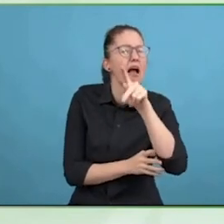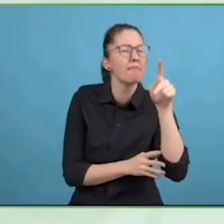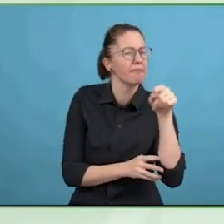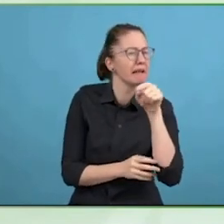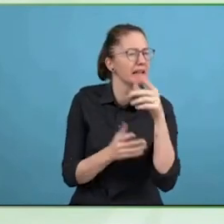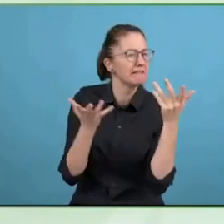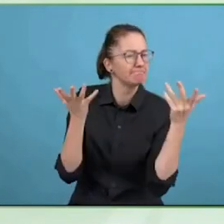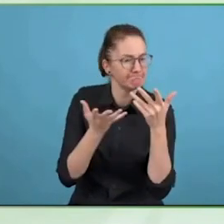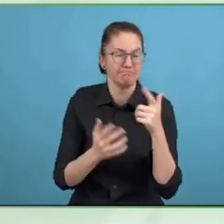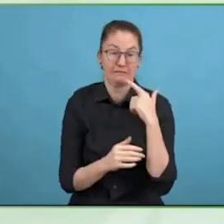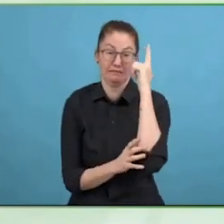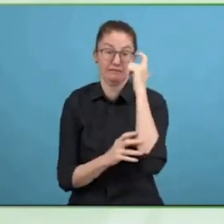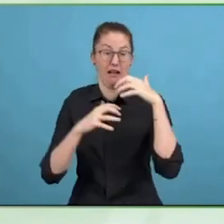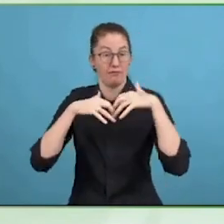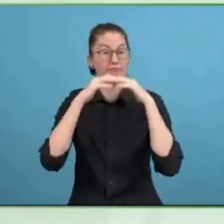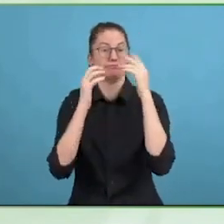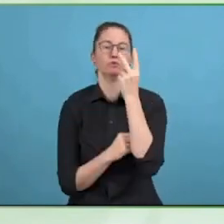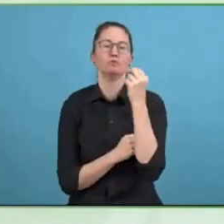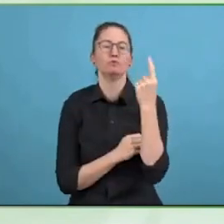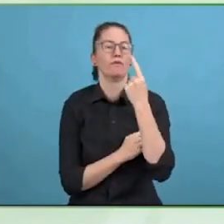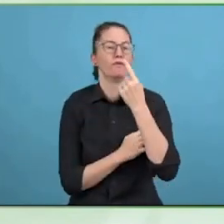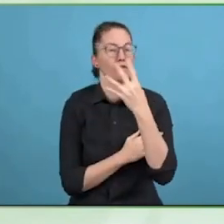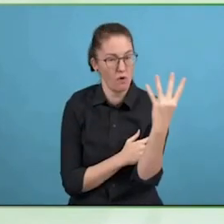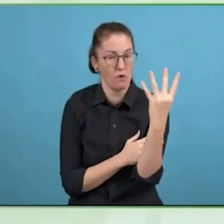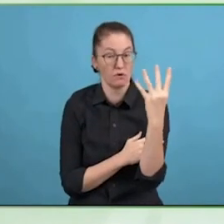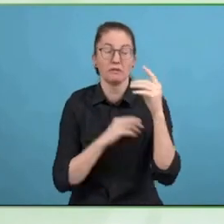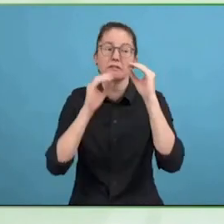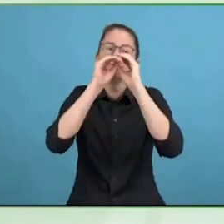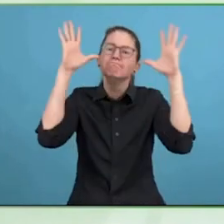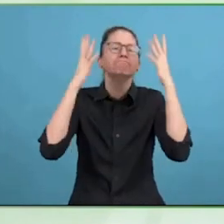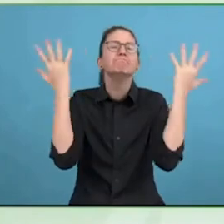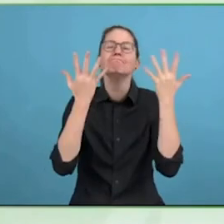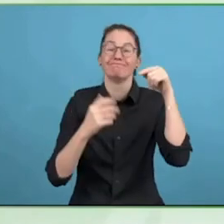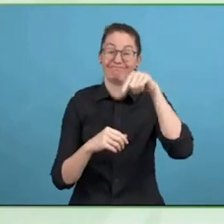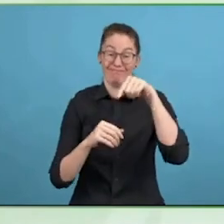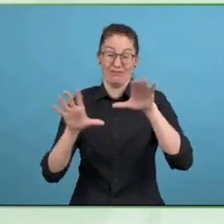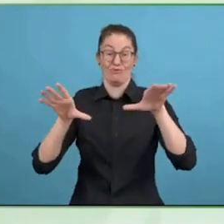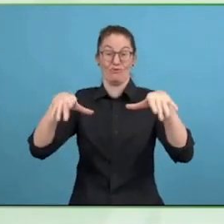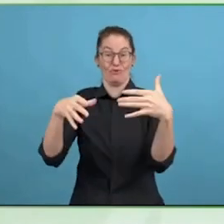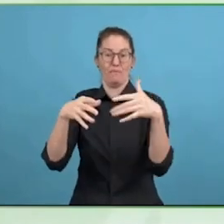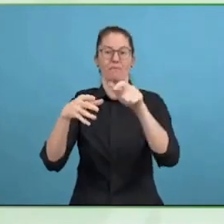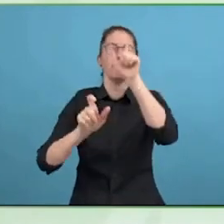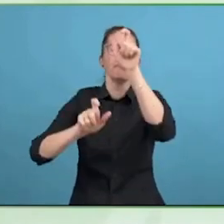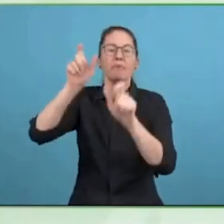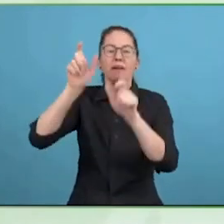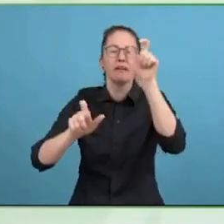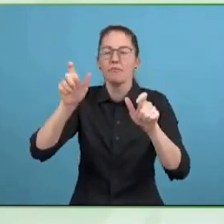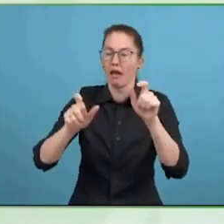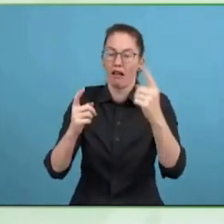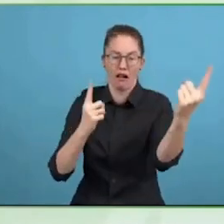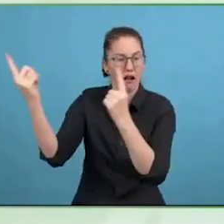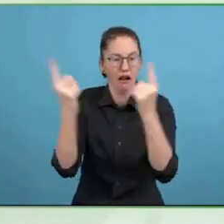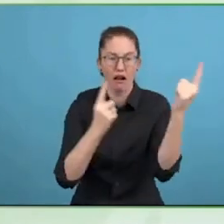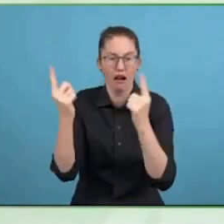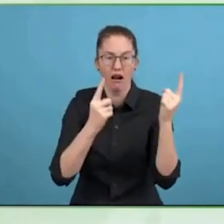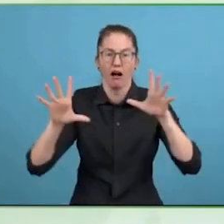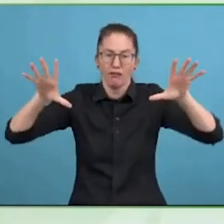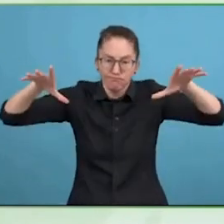knowledge were going to come together and work together to try to find jobs in the field, mostly from the IT community but brought